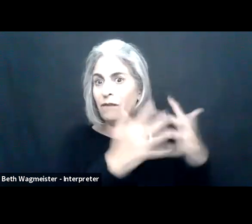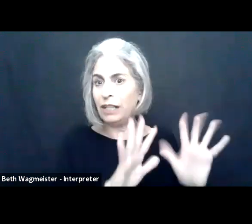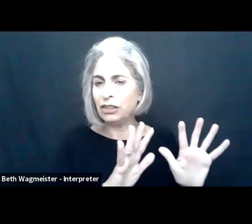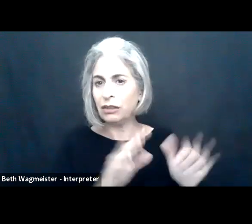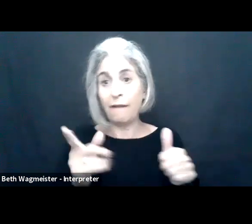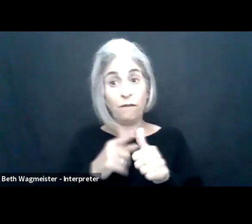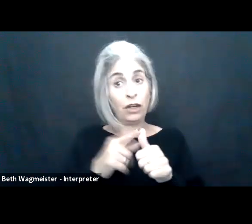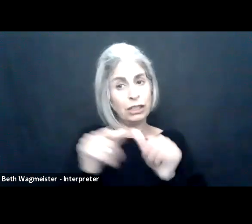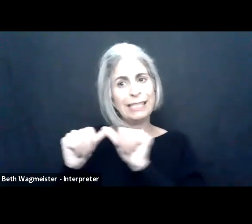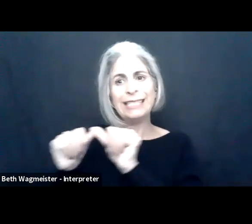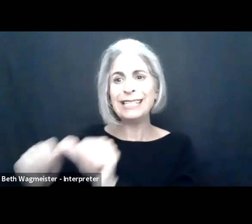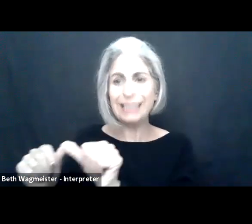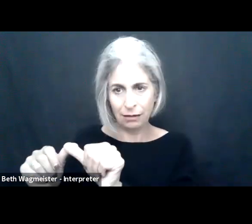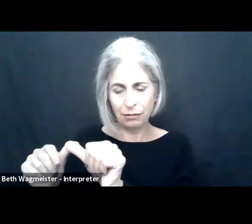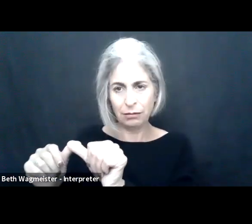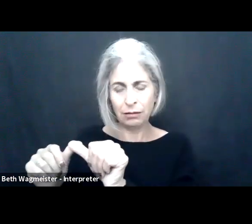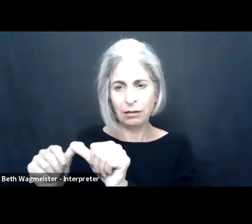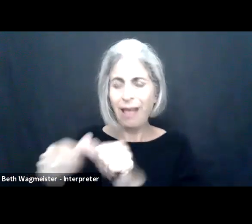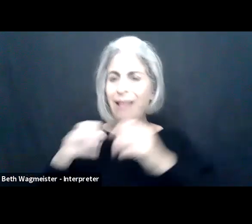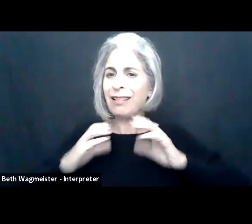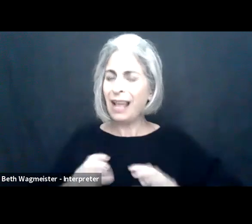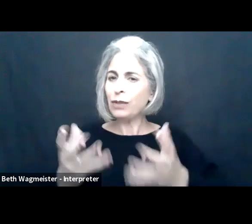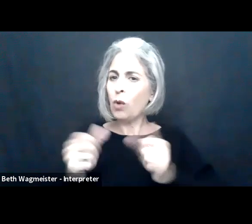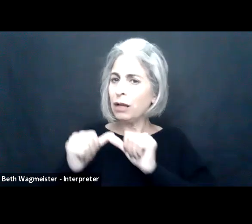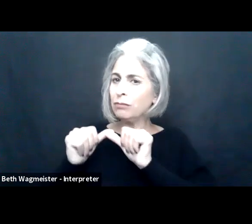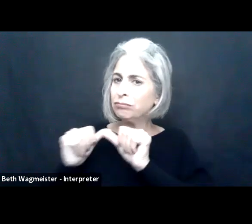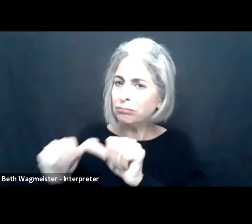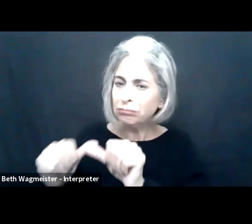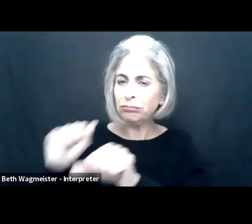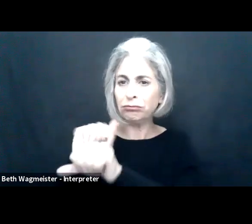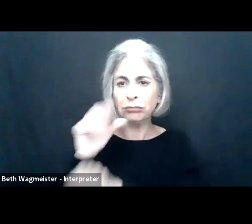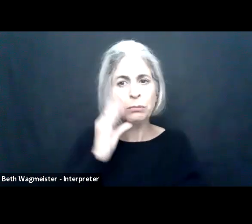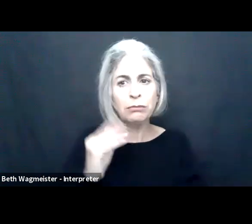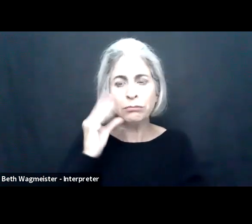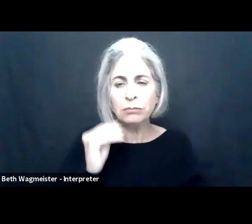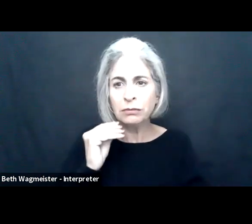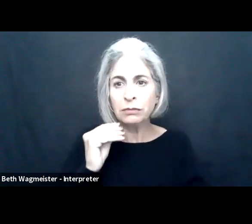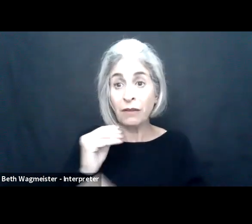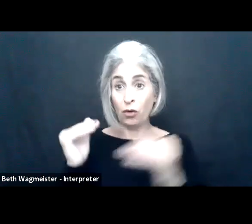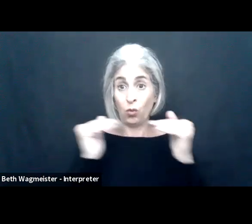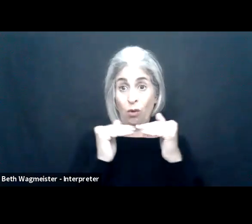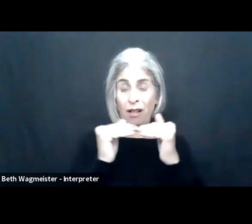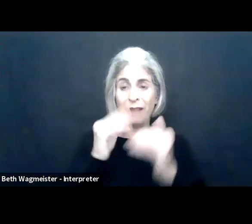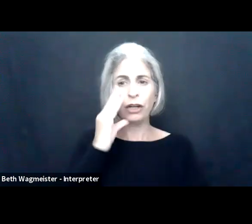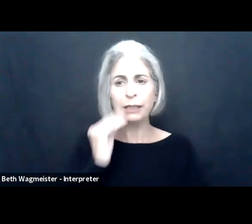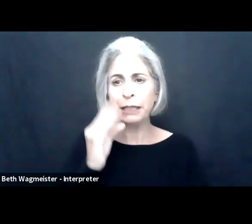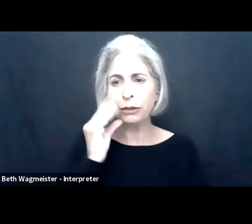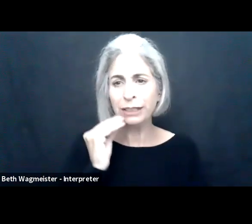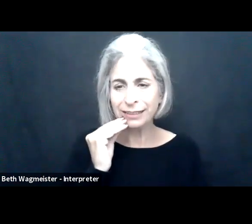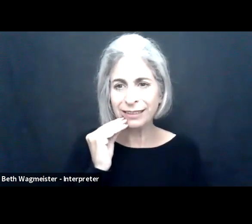Well, first there's consistency. Clients want today provide a consistent